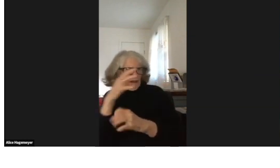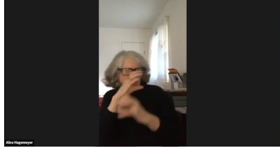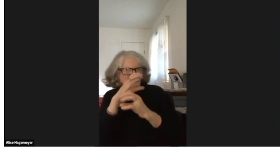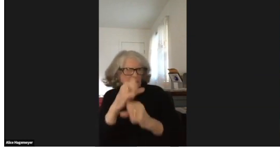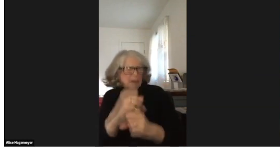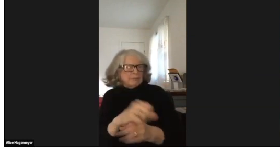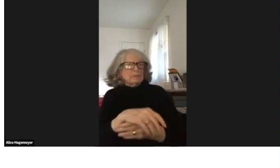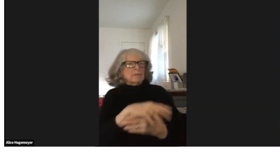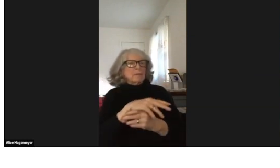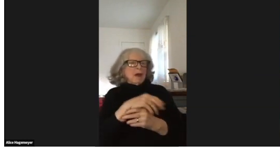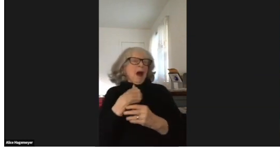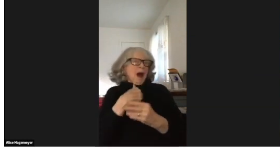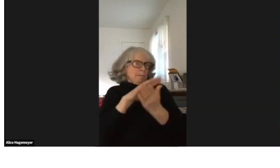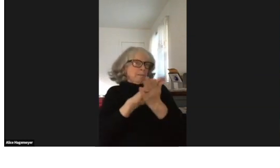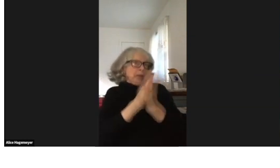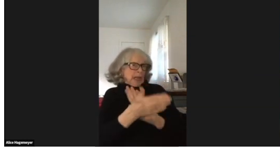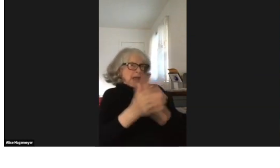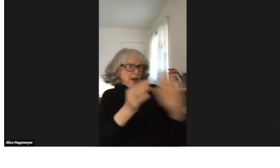and fascinated with library science.